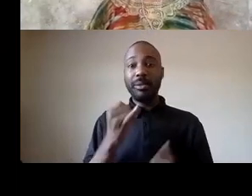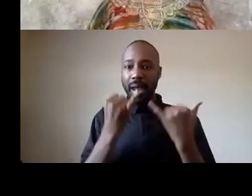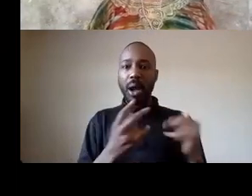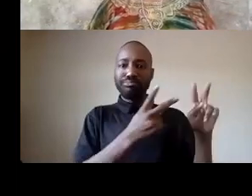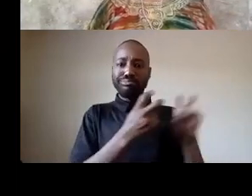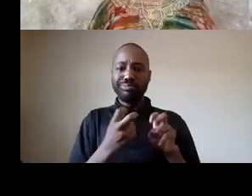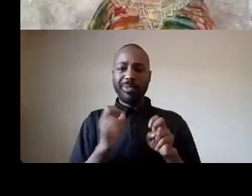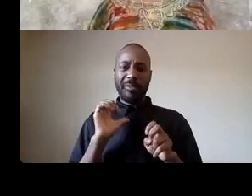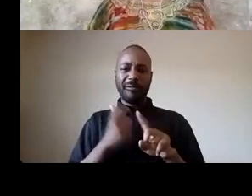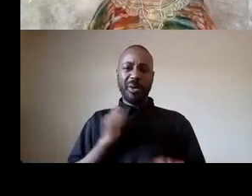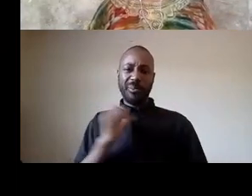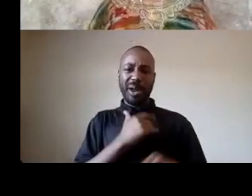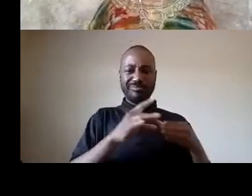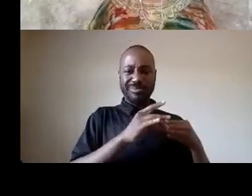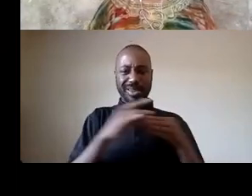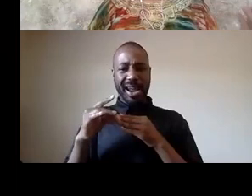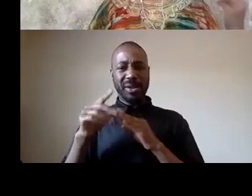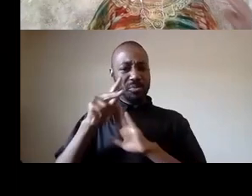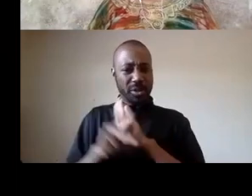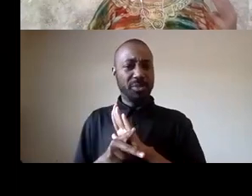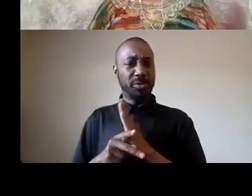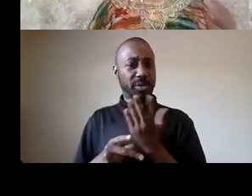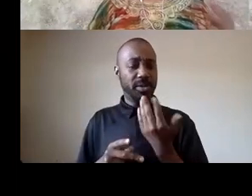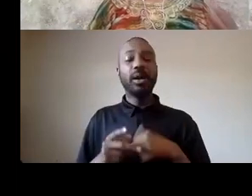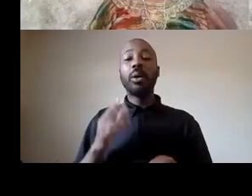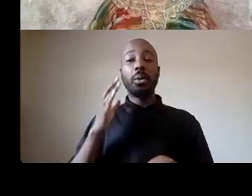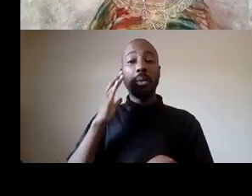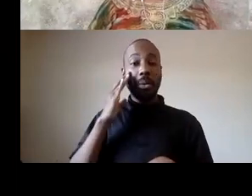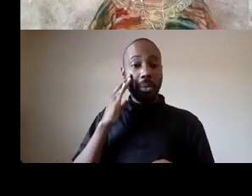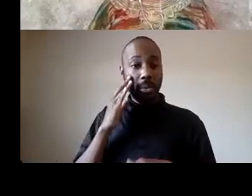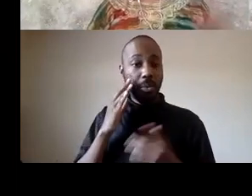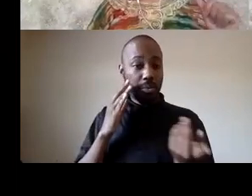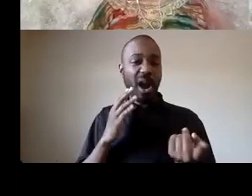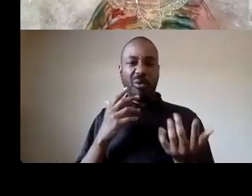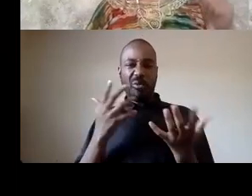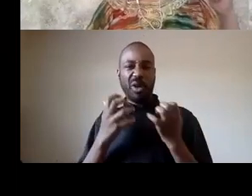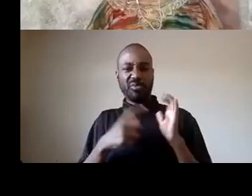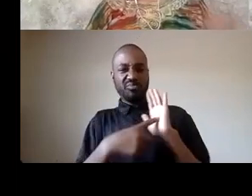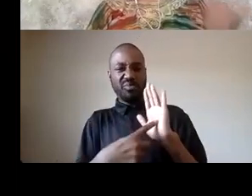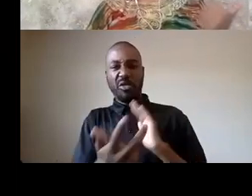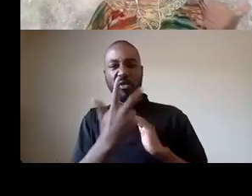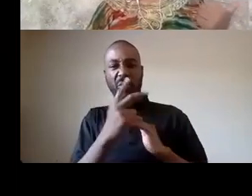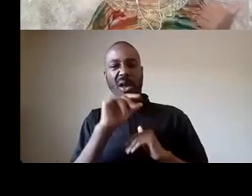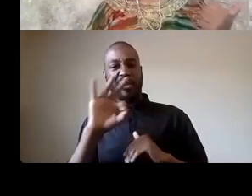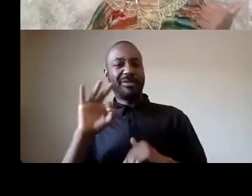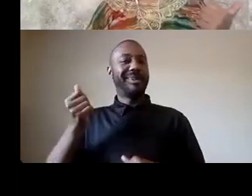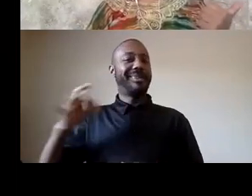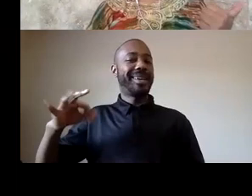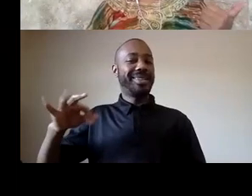what is black lives matter i just want to uplift three of our 19 principles one is that all black lives matter which i've talked